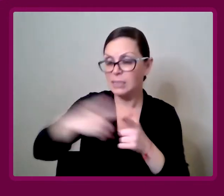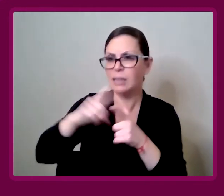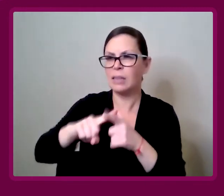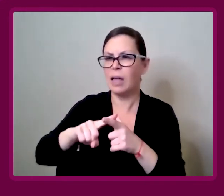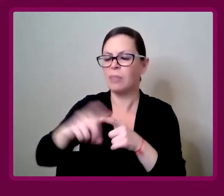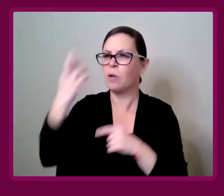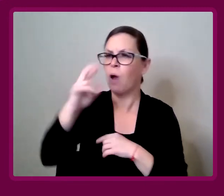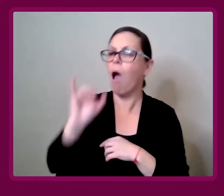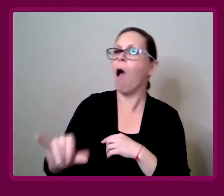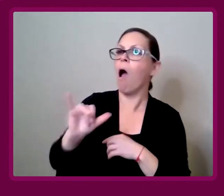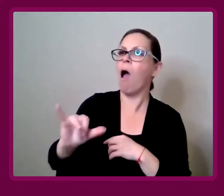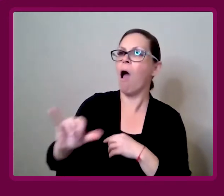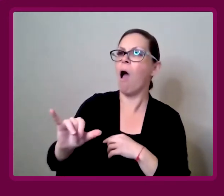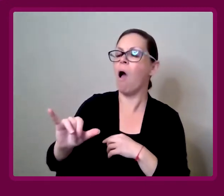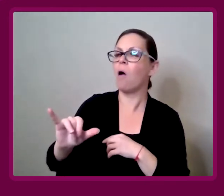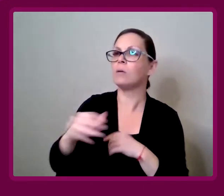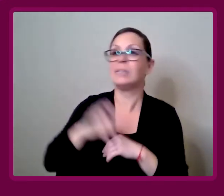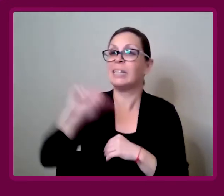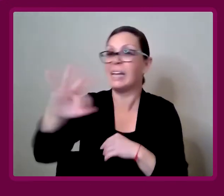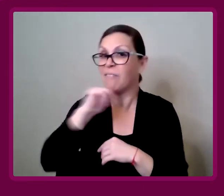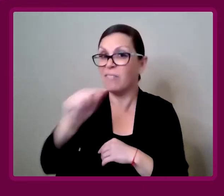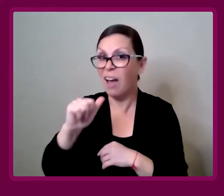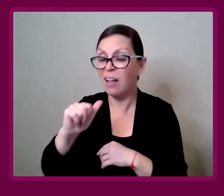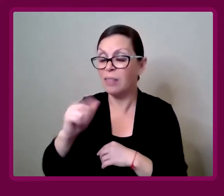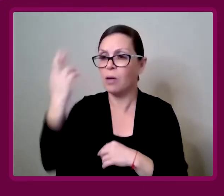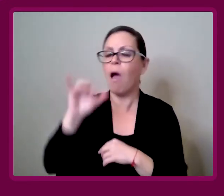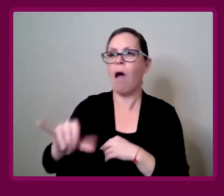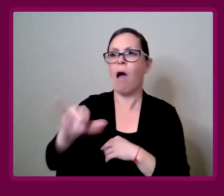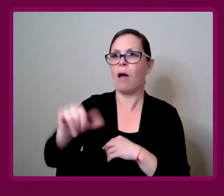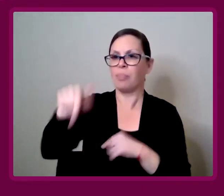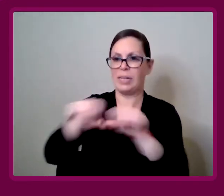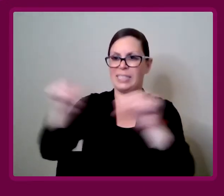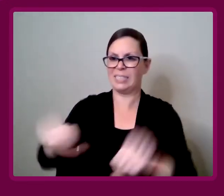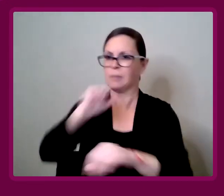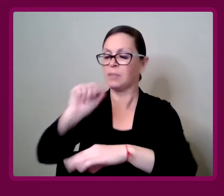"Oh, this system is not set up for us. There is no help there."